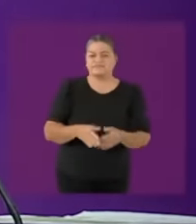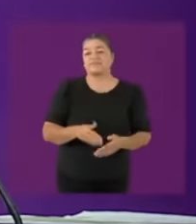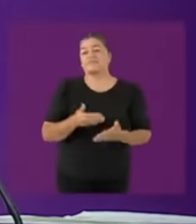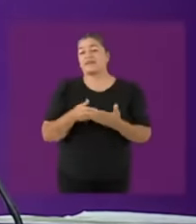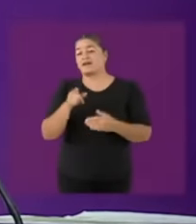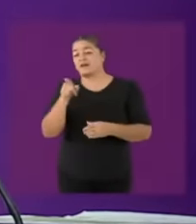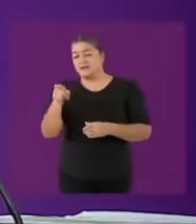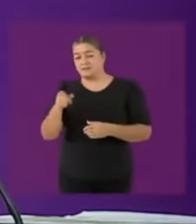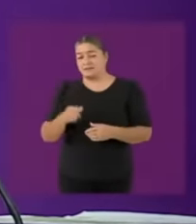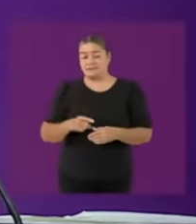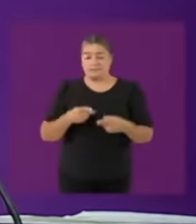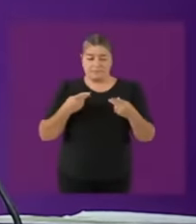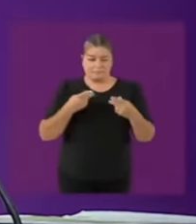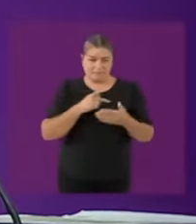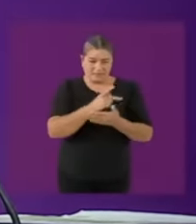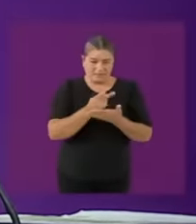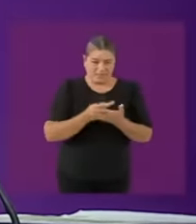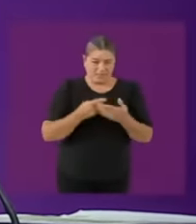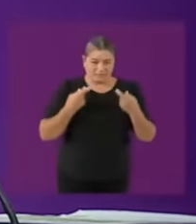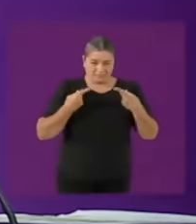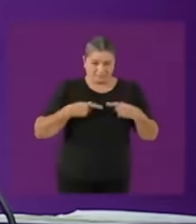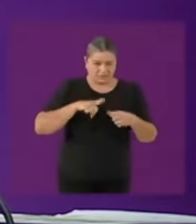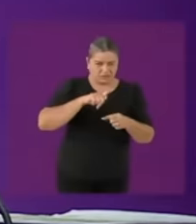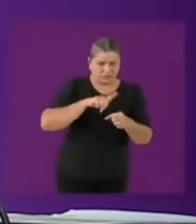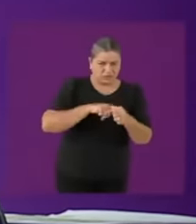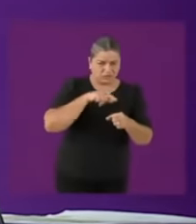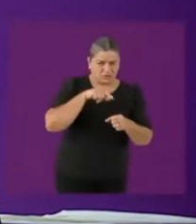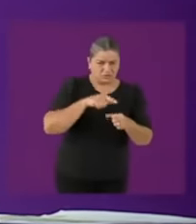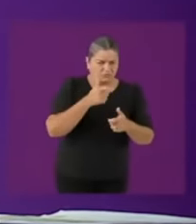The budget that exists today, of course, is enough for the budget.